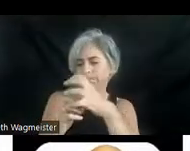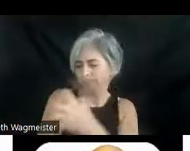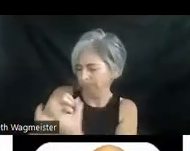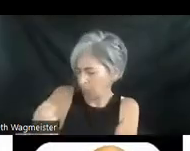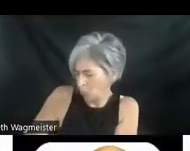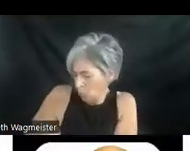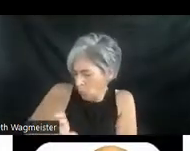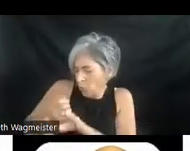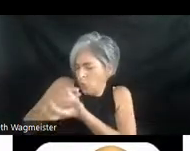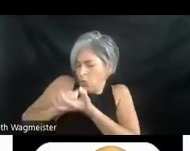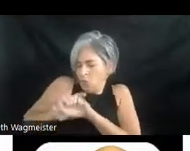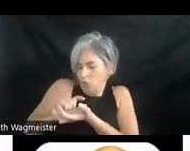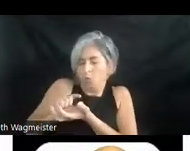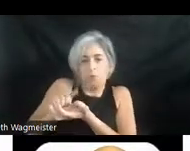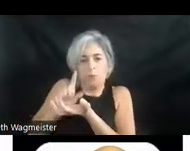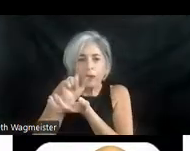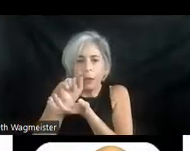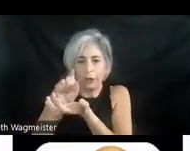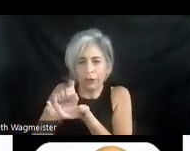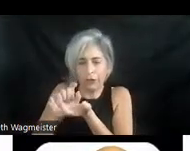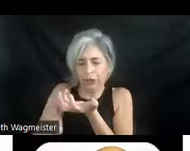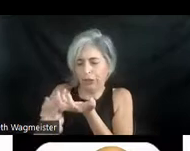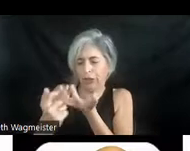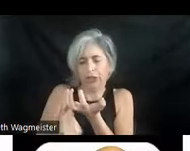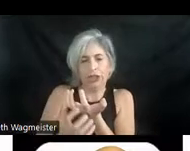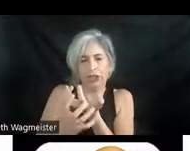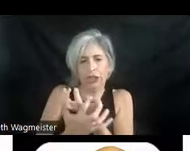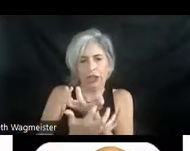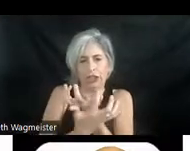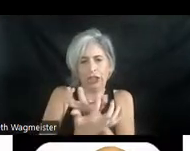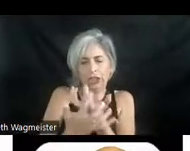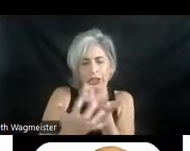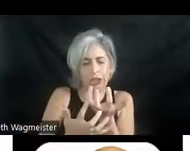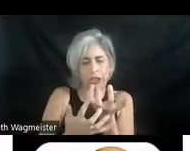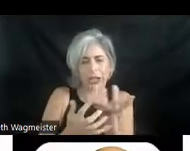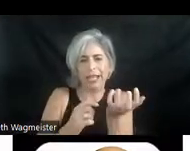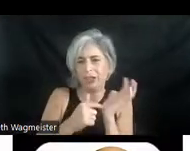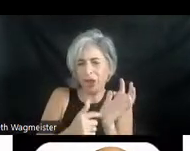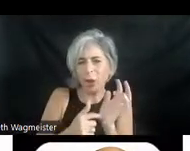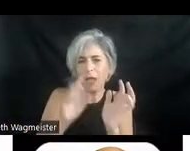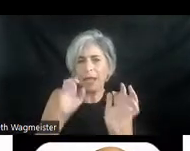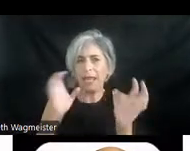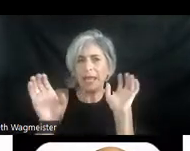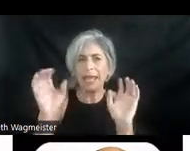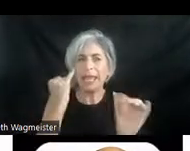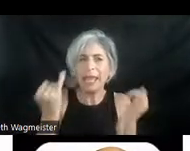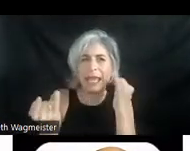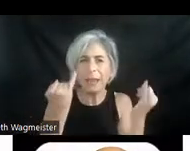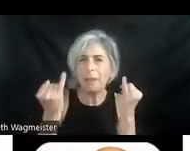into his hands. Vivid verbs help conjure items, images rather in the mind's eye. He didn't